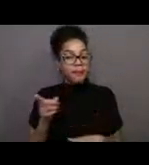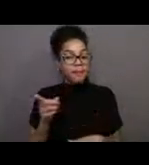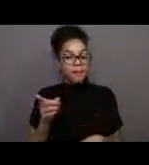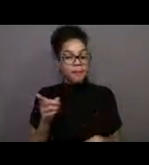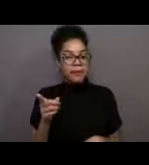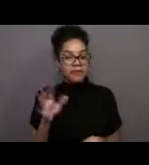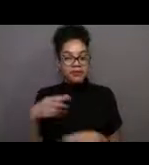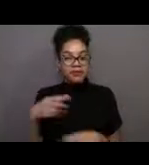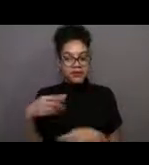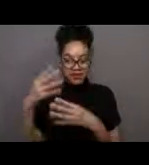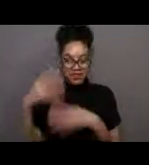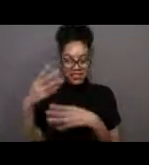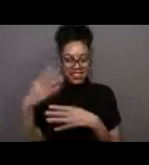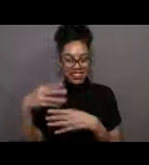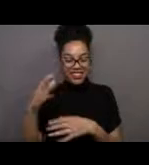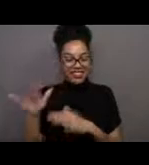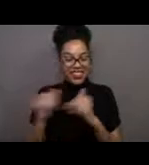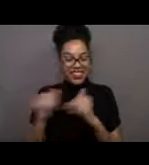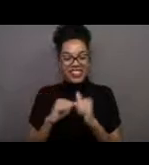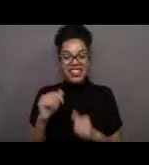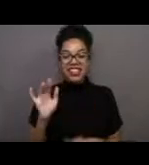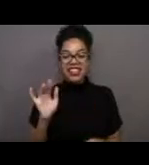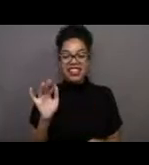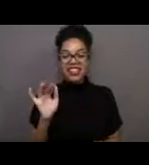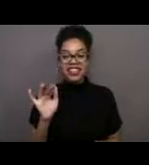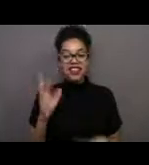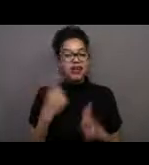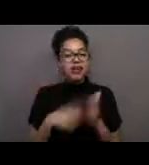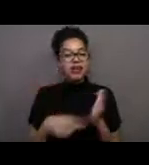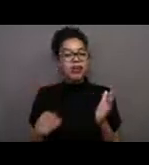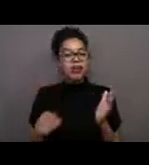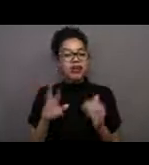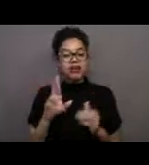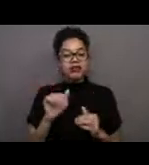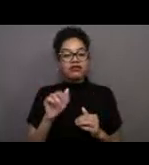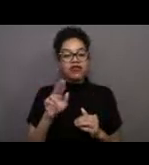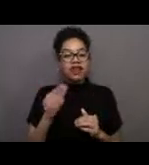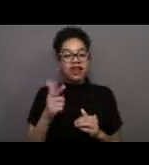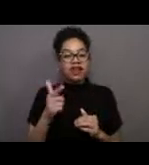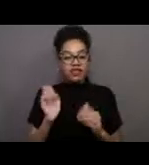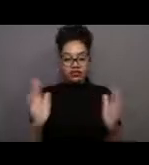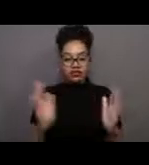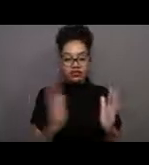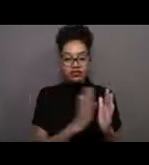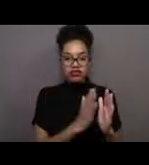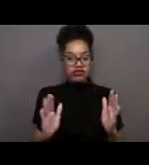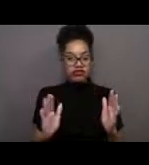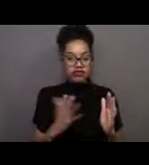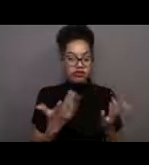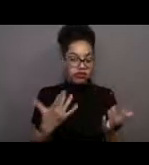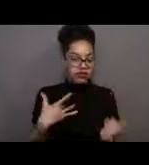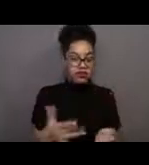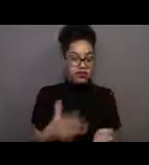I got to scroll back up. What's the range of kelp? Is it found on both coasts? William would like to know.